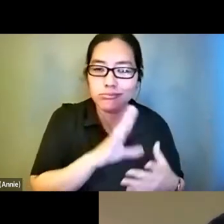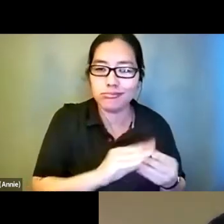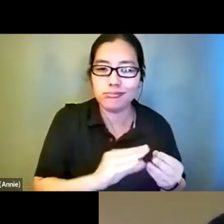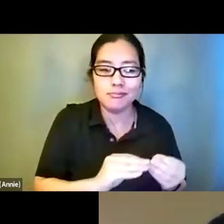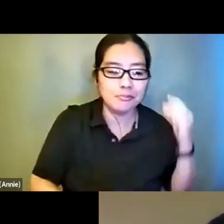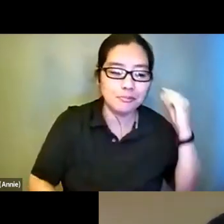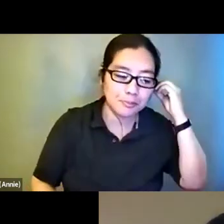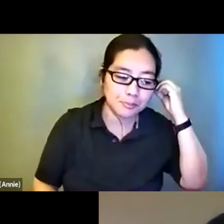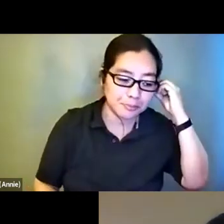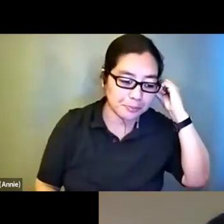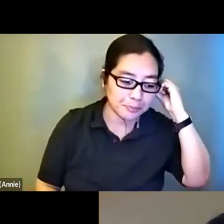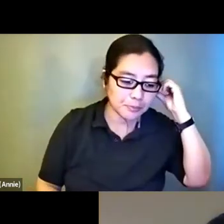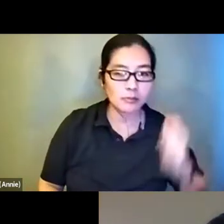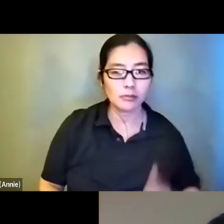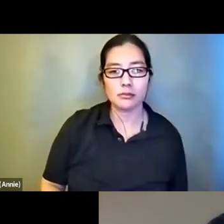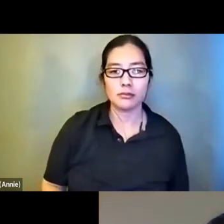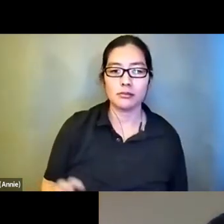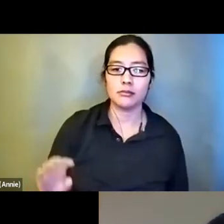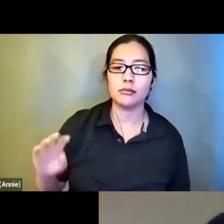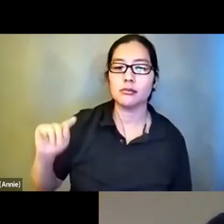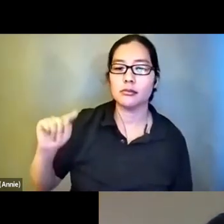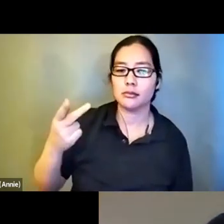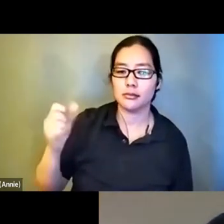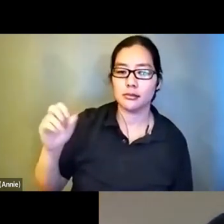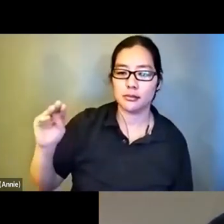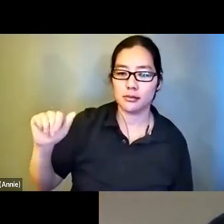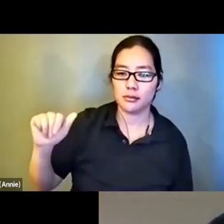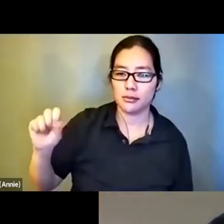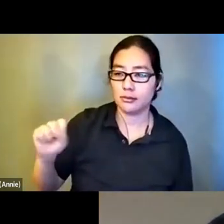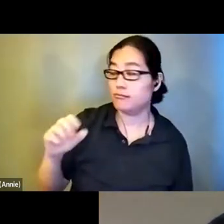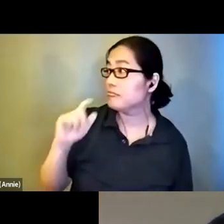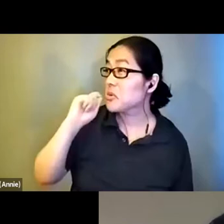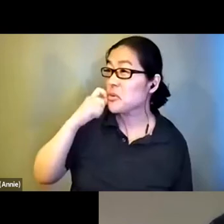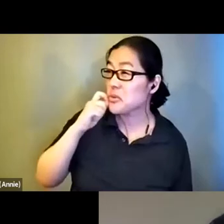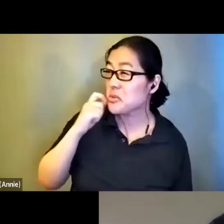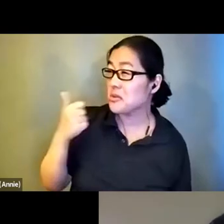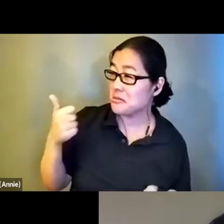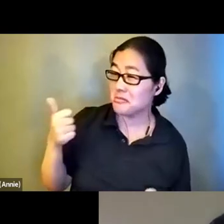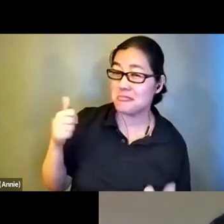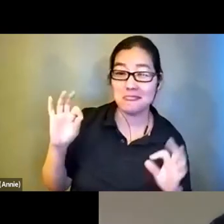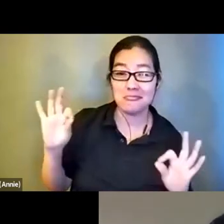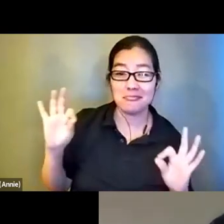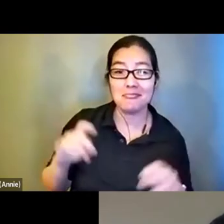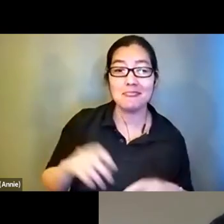: Very cool. Very cool. Okay. Great. Thank you so much